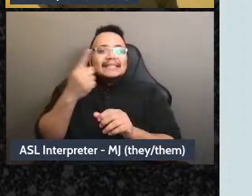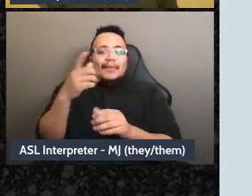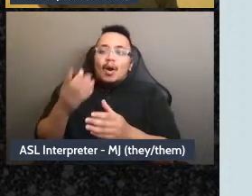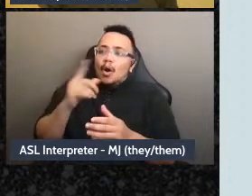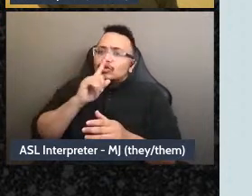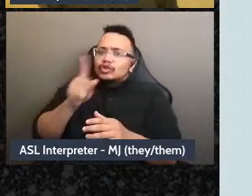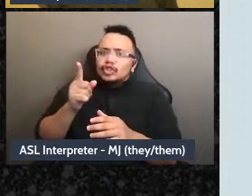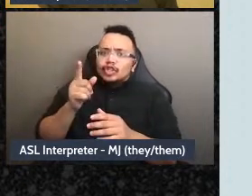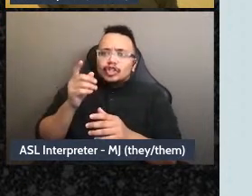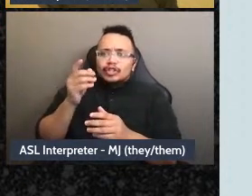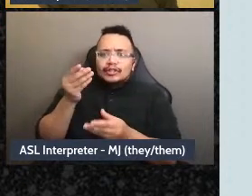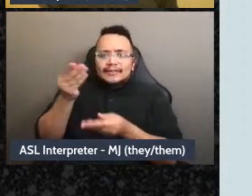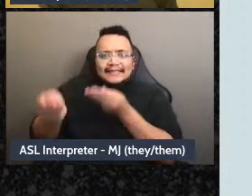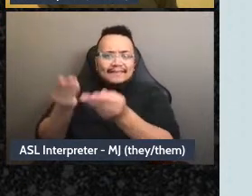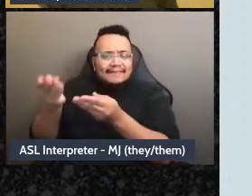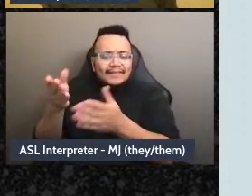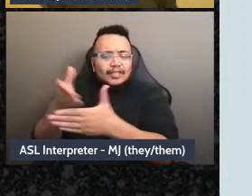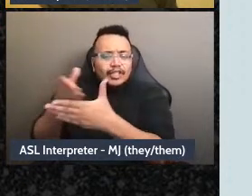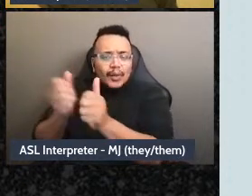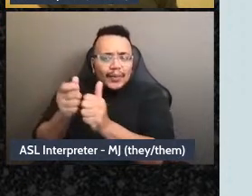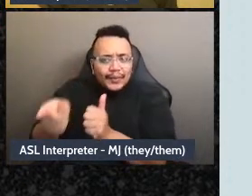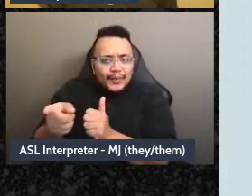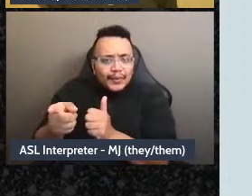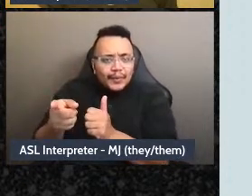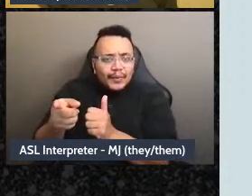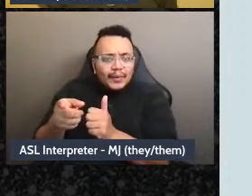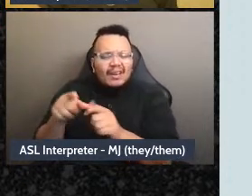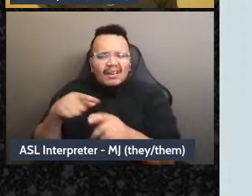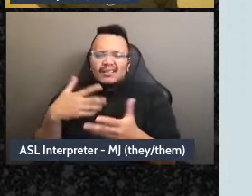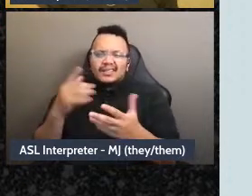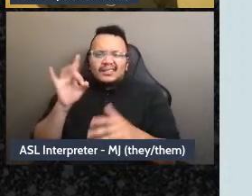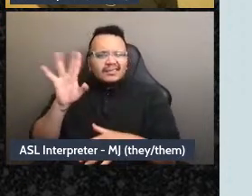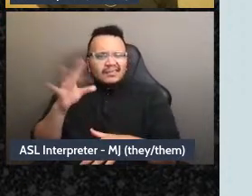to share with you and also we think it's messed up that you don't have that and we blame the system